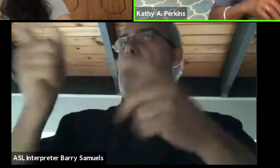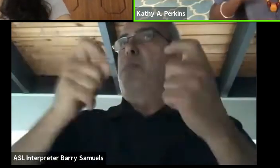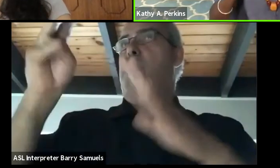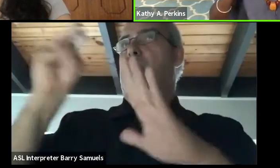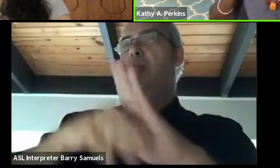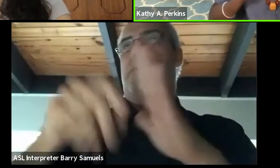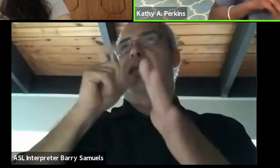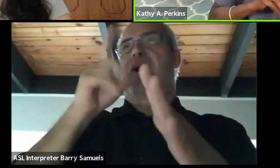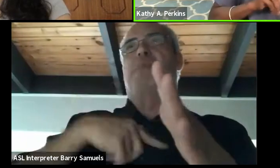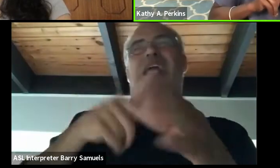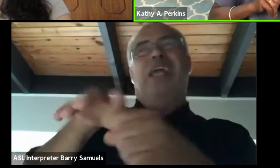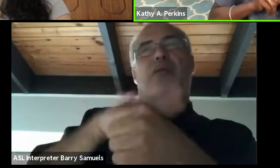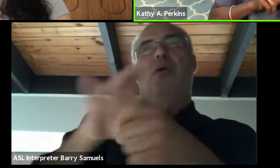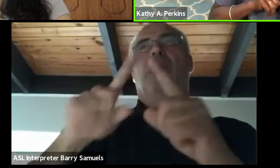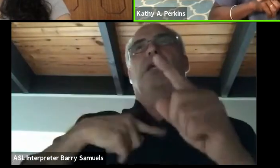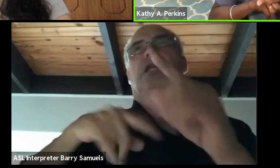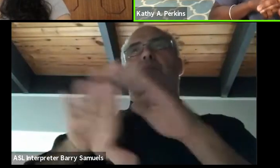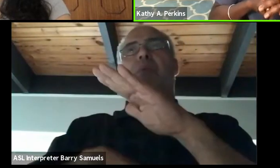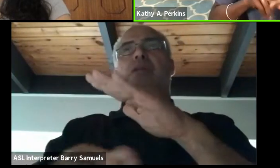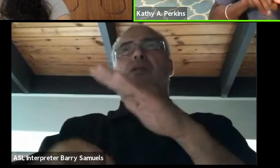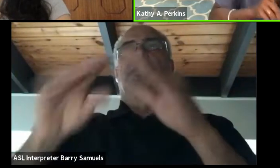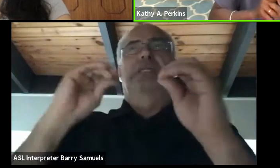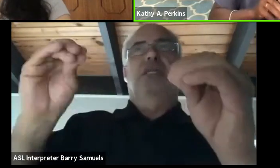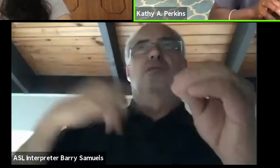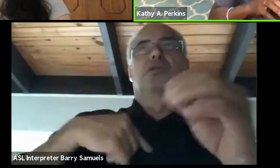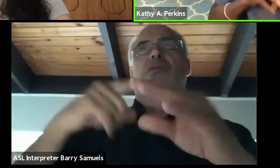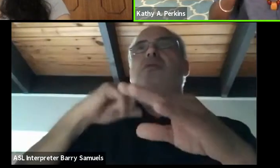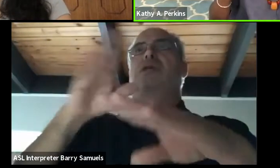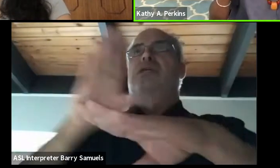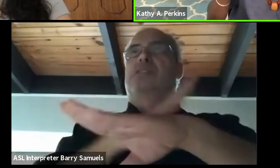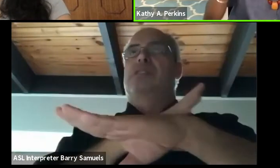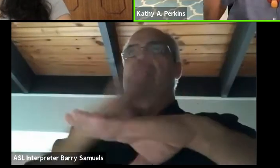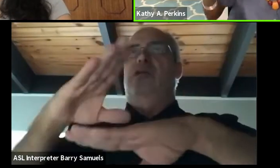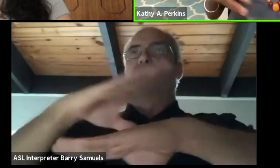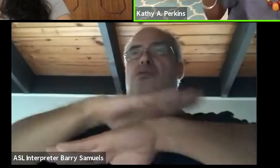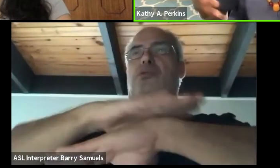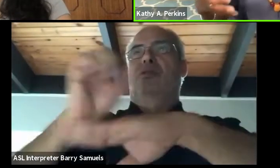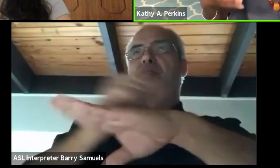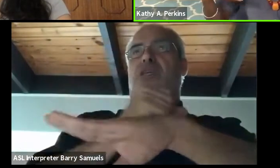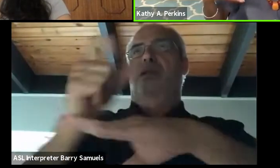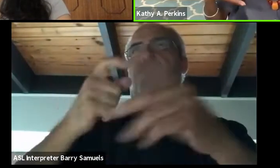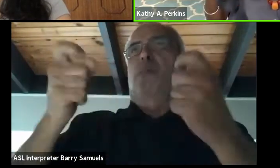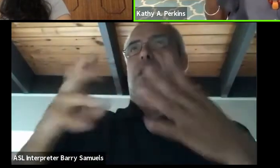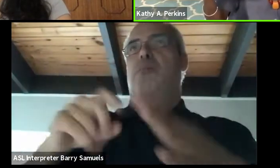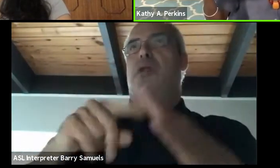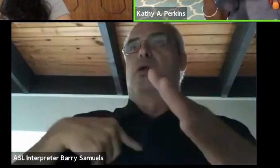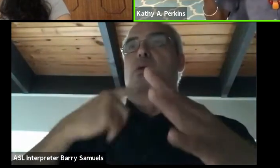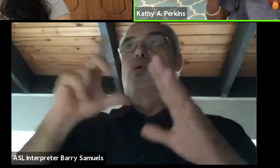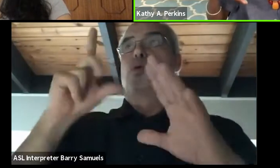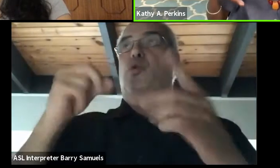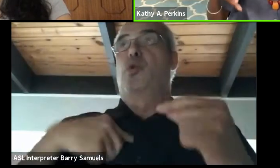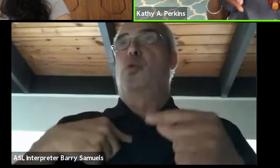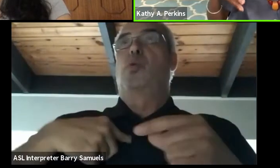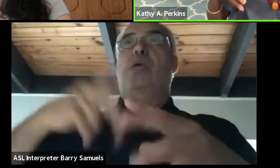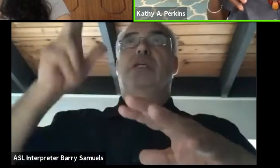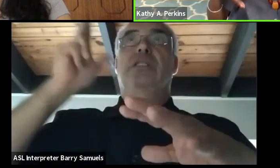but I could teach basic stage management and do some sound and then we'll do a big show at the end of the summer.